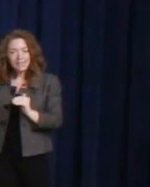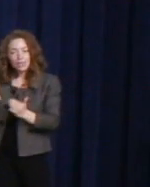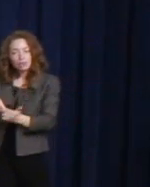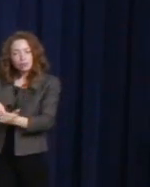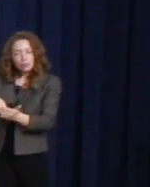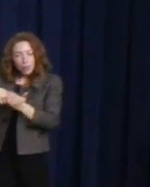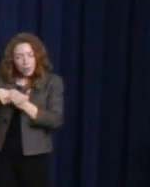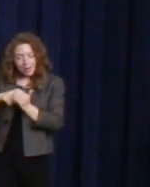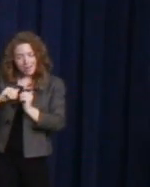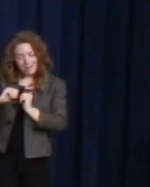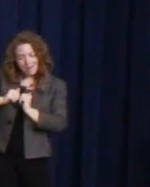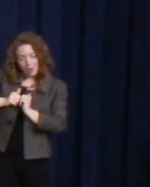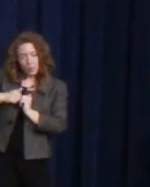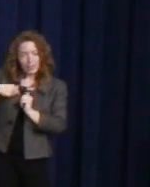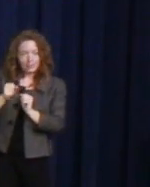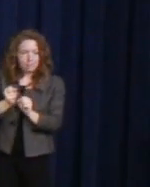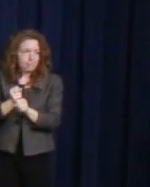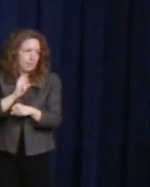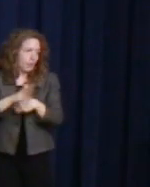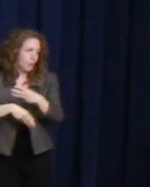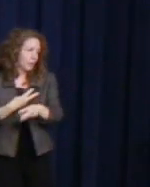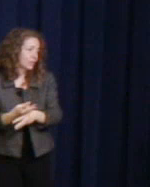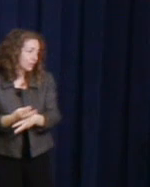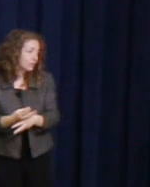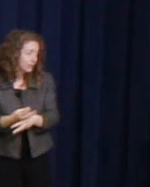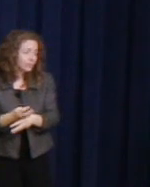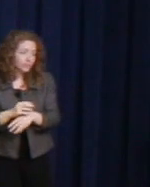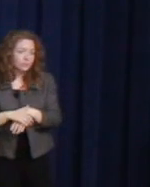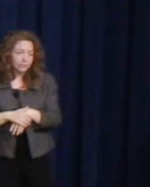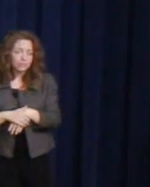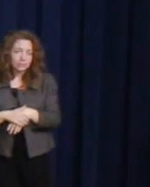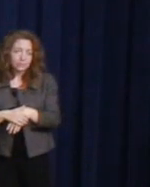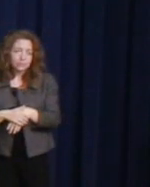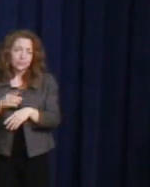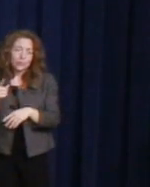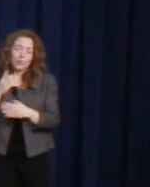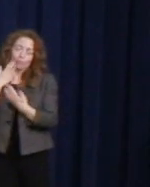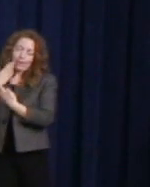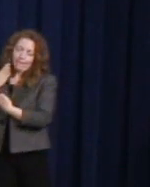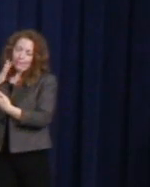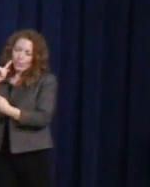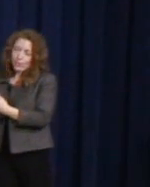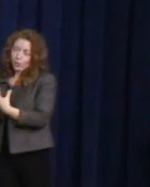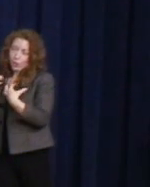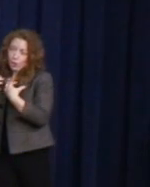So, let us be grateful for his courage. But more importantly, let us continue